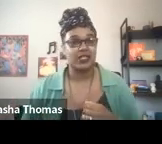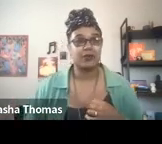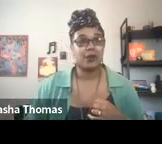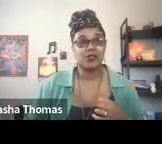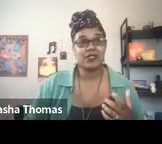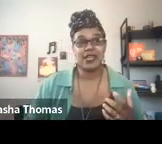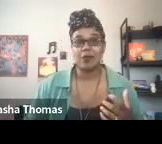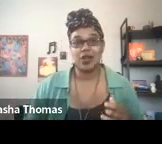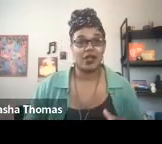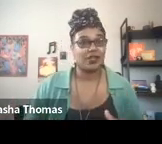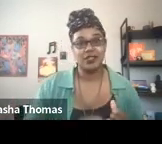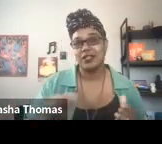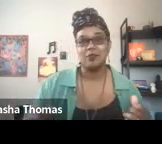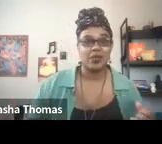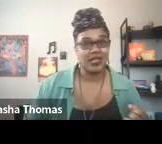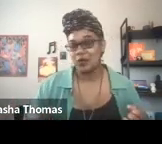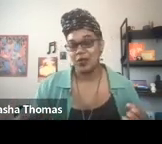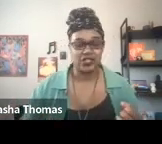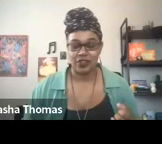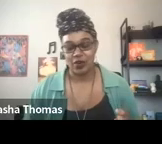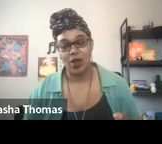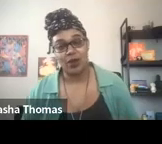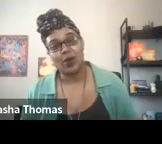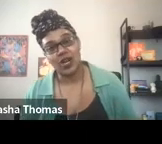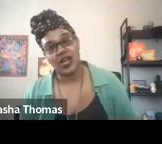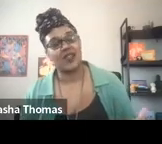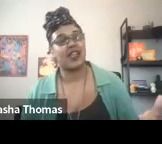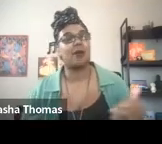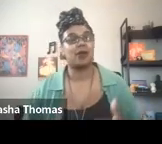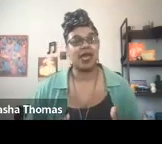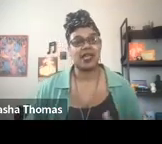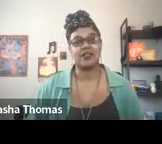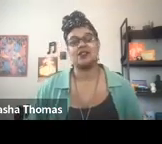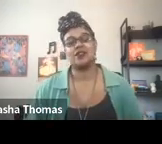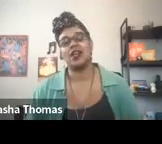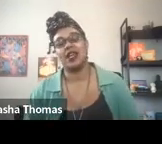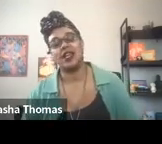sometimes just camera on being with each other while we work and then coming back and talking